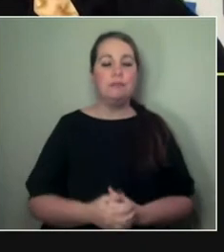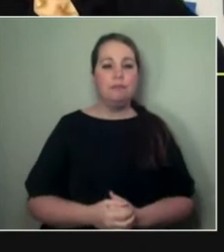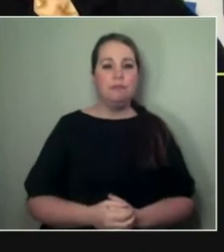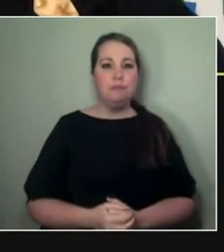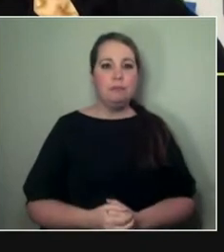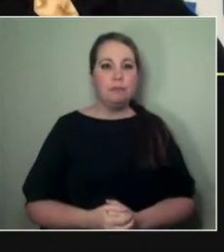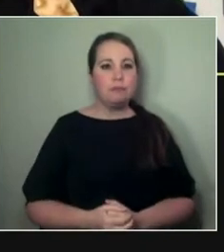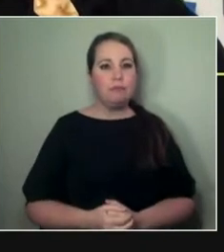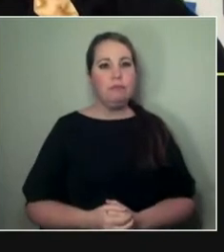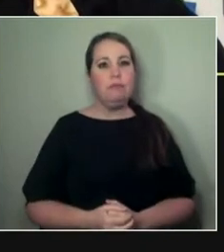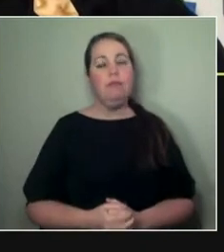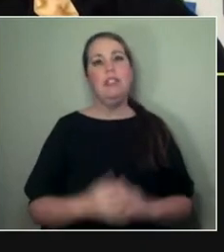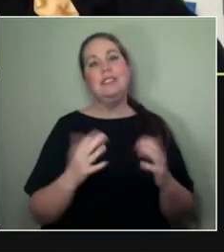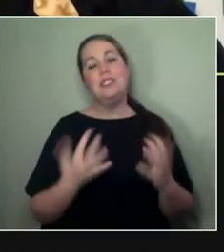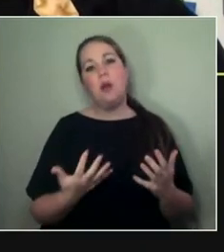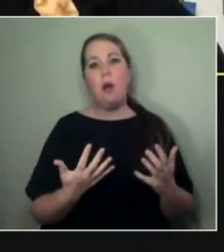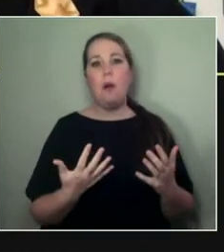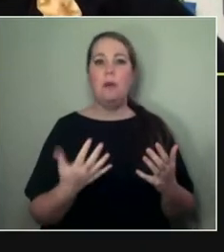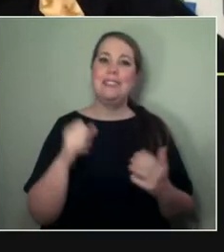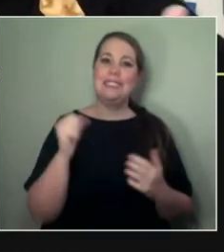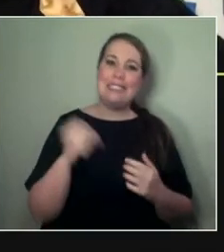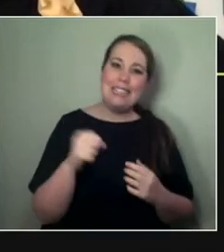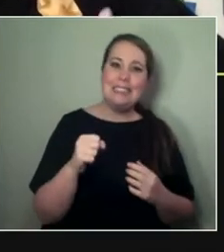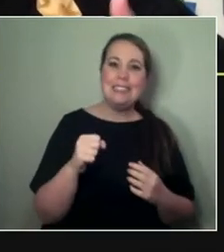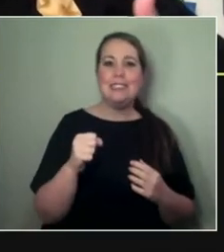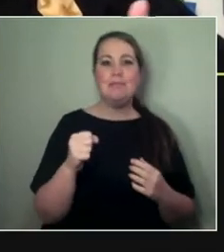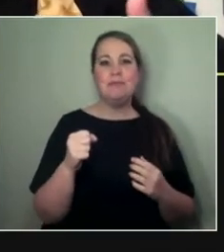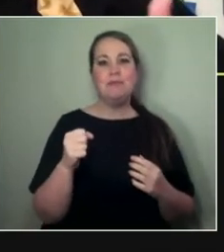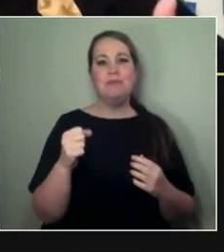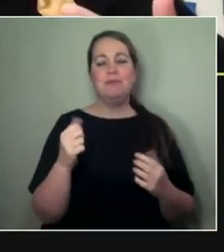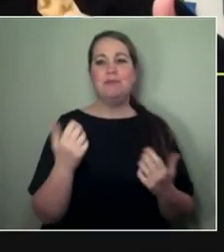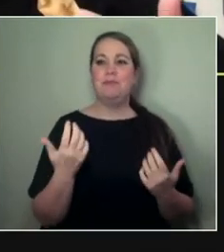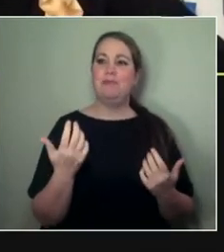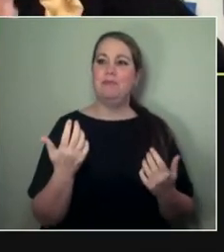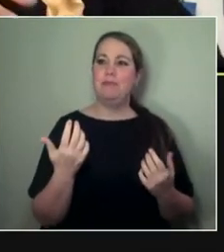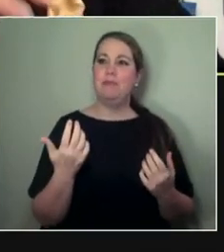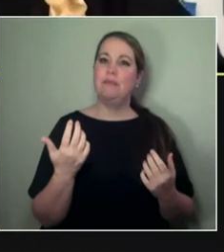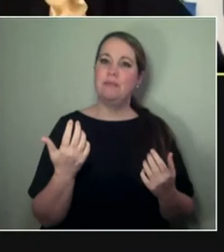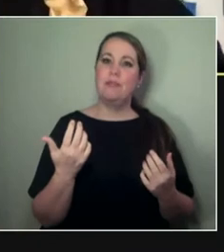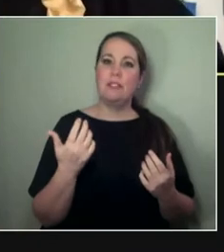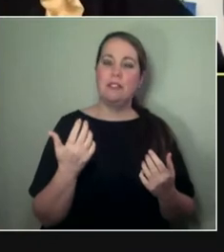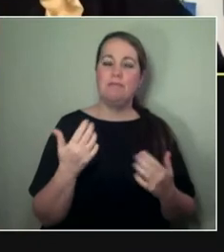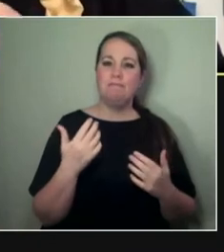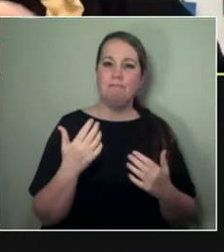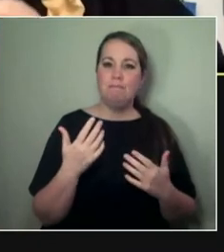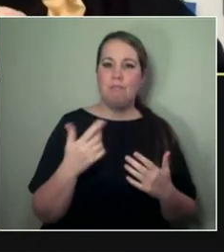But I do feel like we're becoming accustomed to kind of being this...